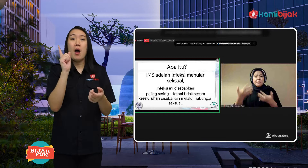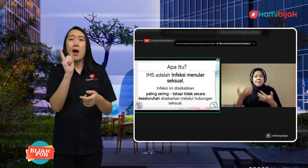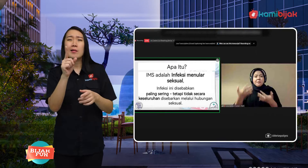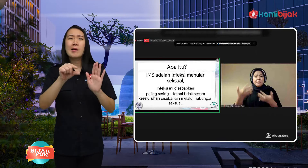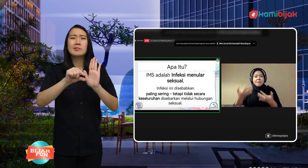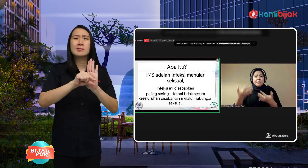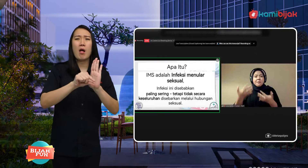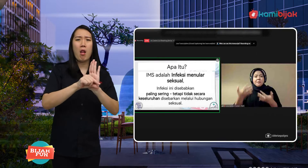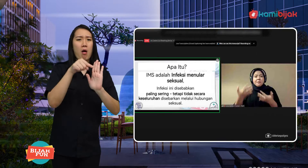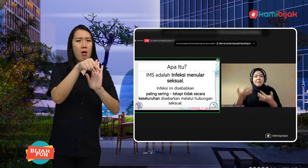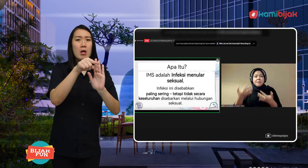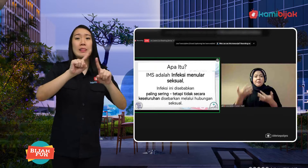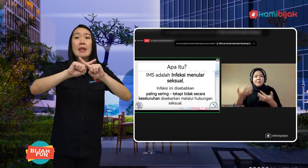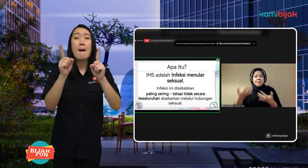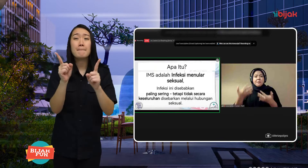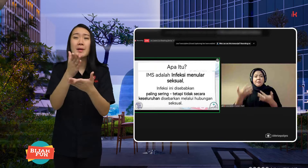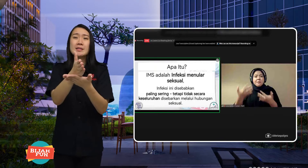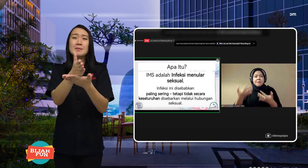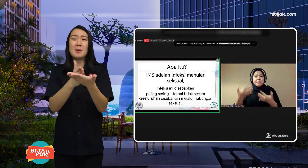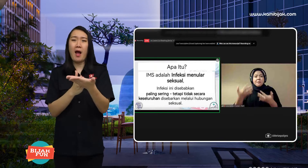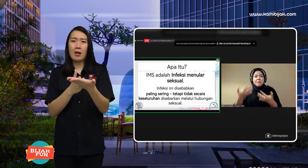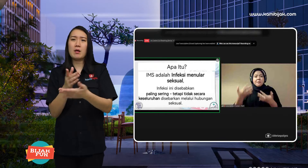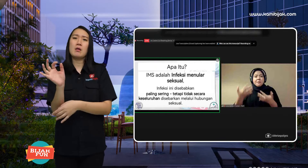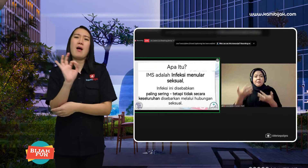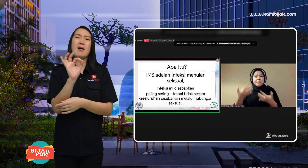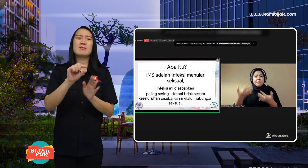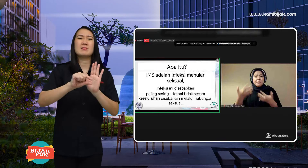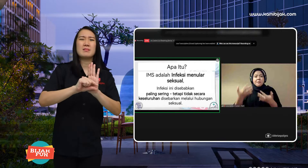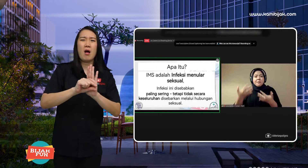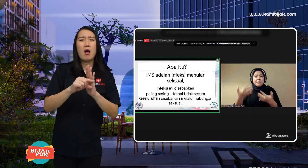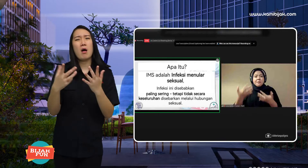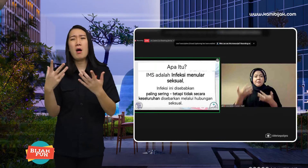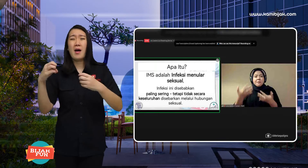Some are symptomatic, but as asymptomatic.